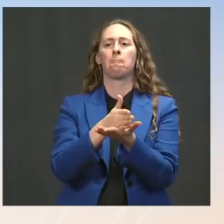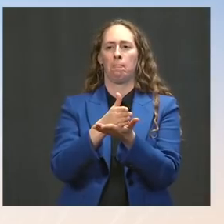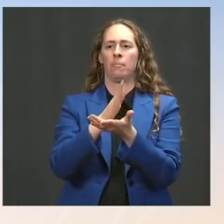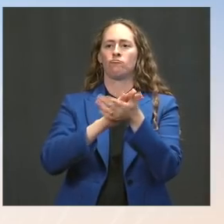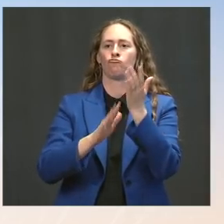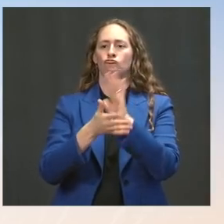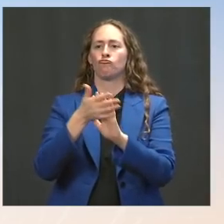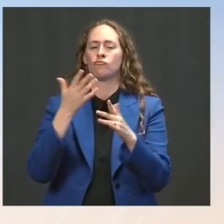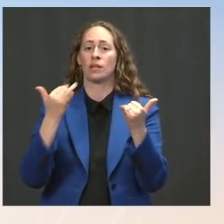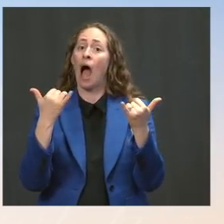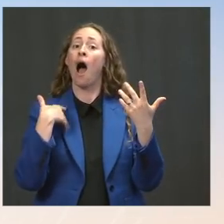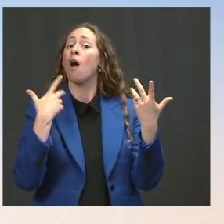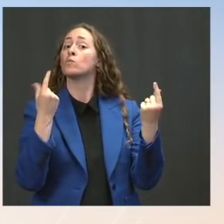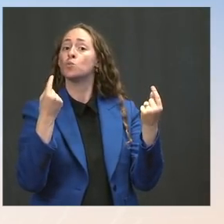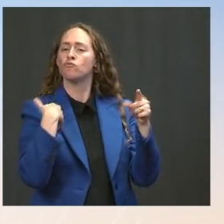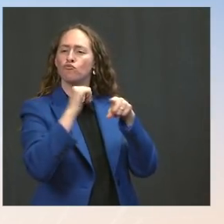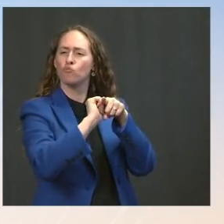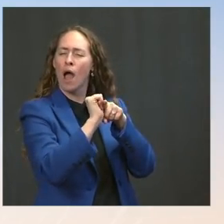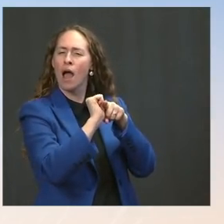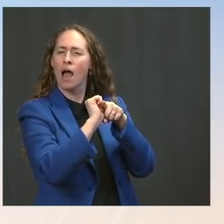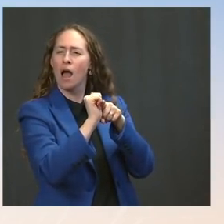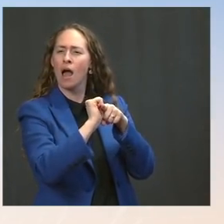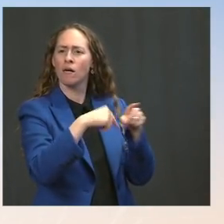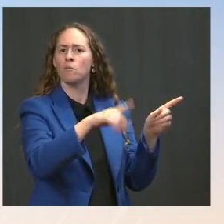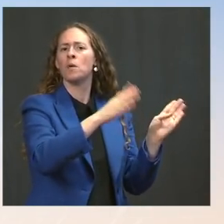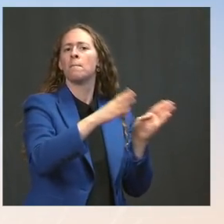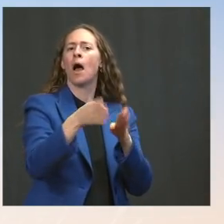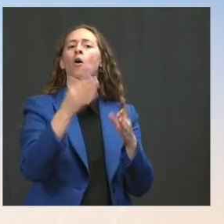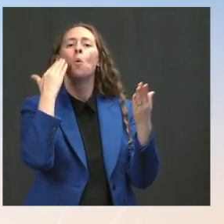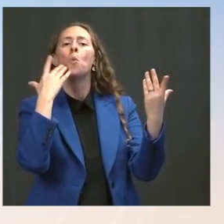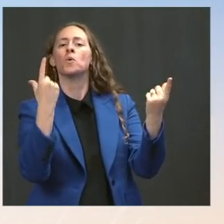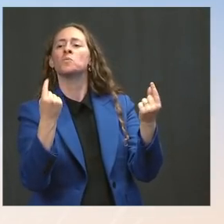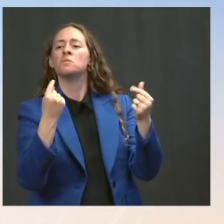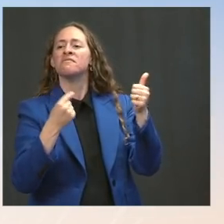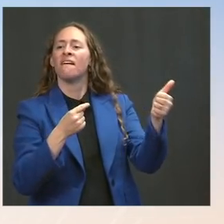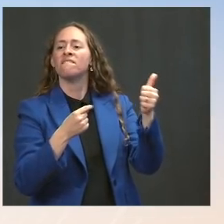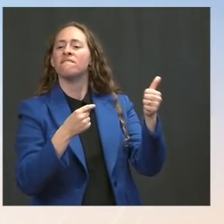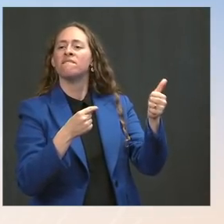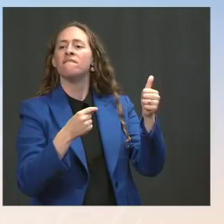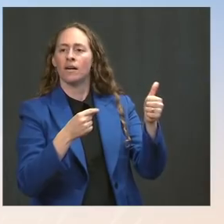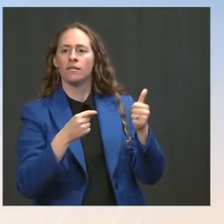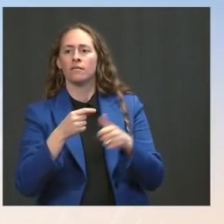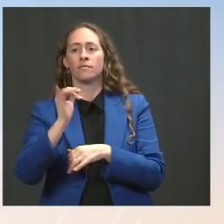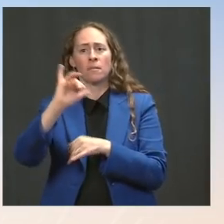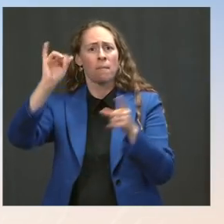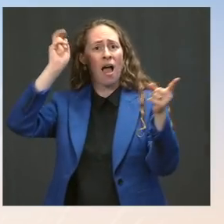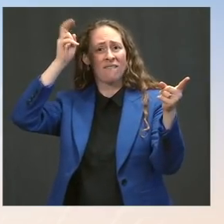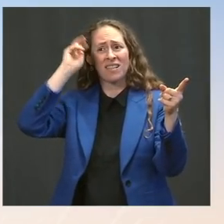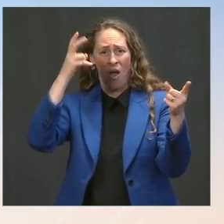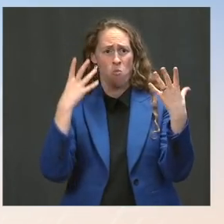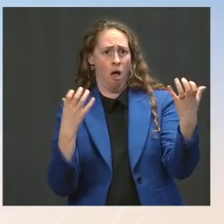That is what the Iraqi leadership have conveyed they want to see on the ground. Go ahead. The Press: Two COVID-related questions.